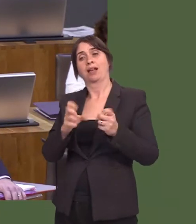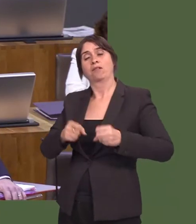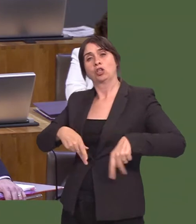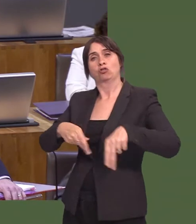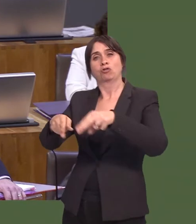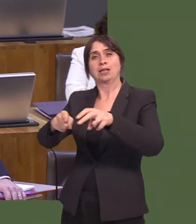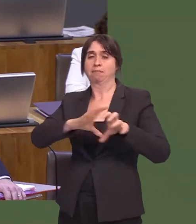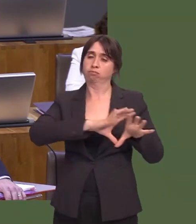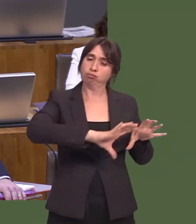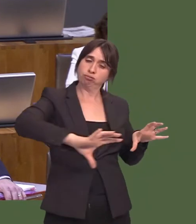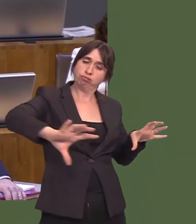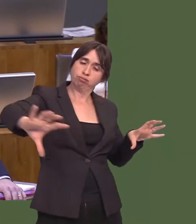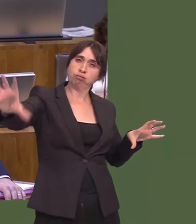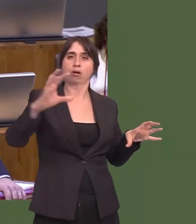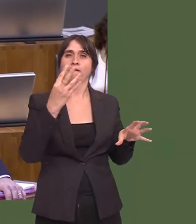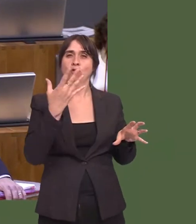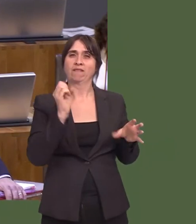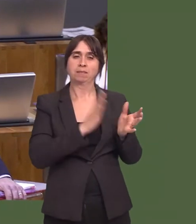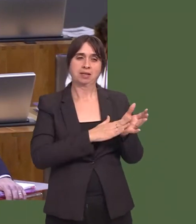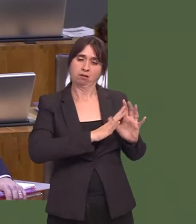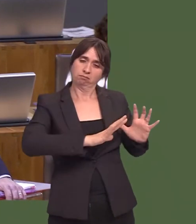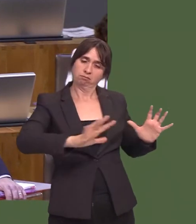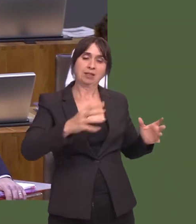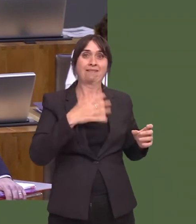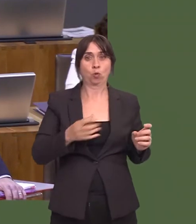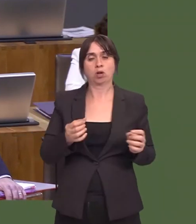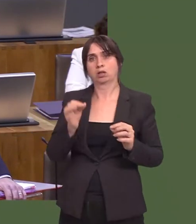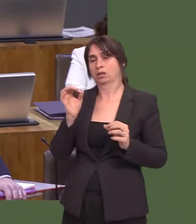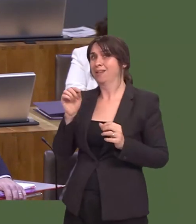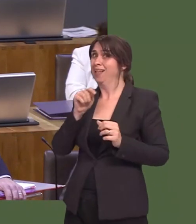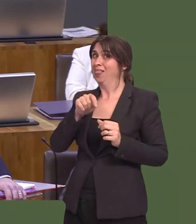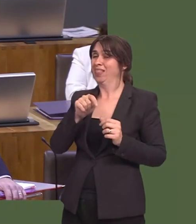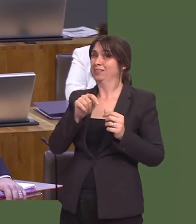Care has to be taken, of course, when releasing another non-native species to control an existing